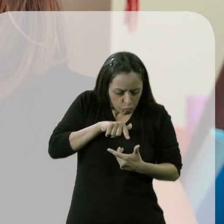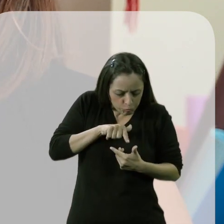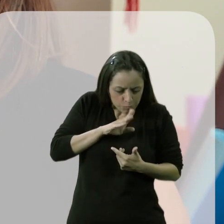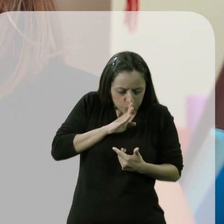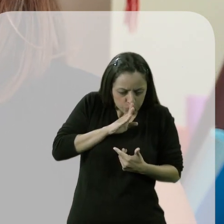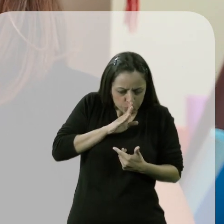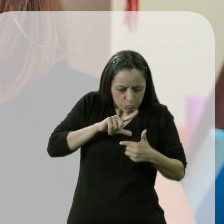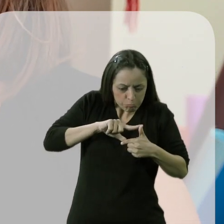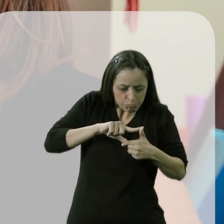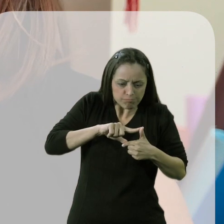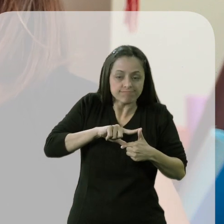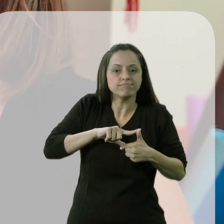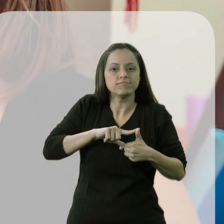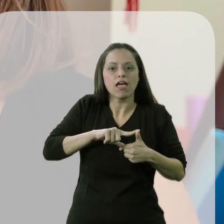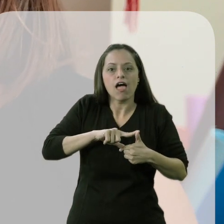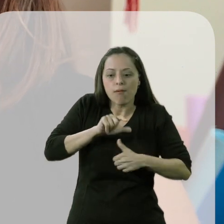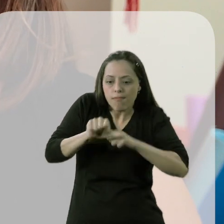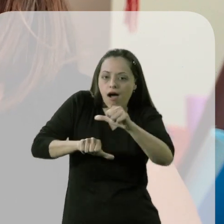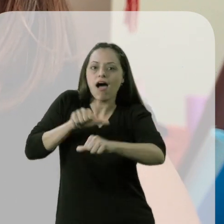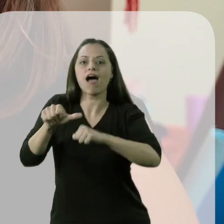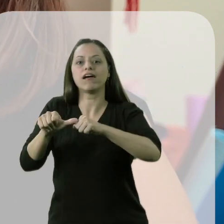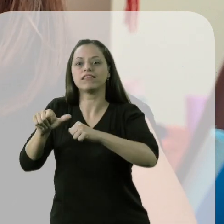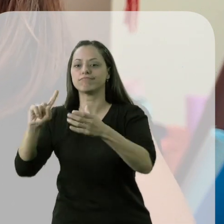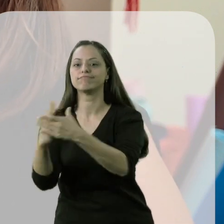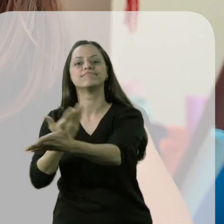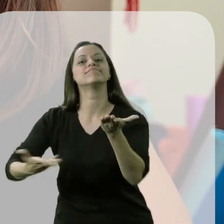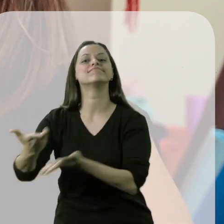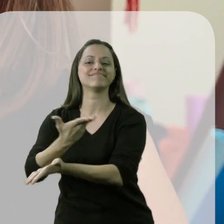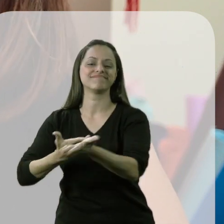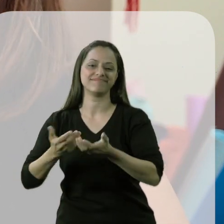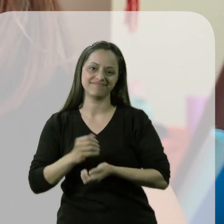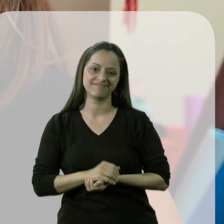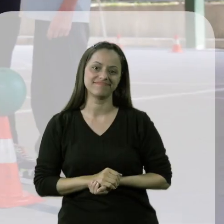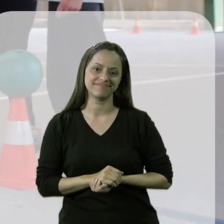he gets out of that closed little world of autism and enters a little in our world and we can interact with him.